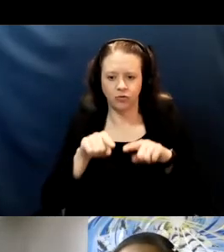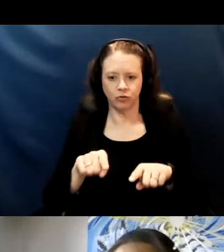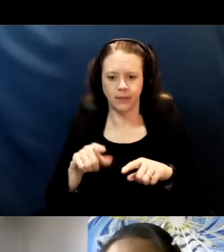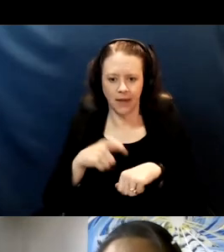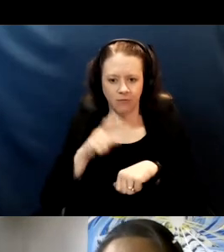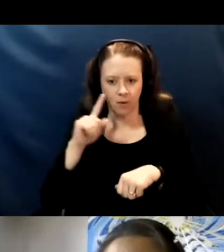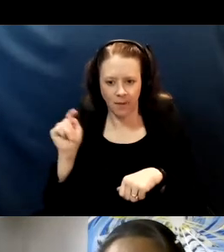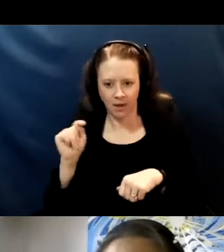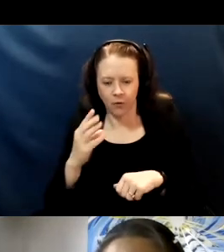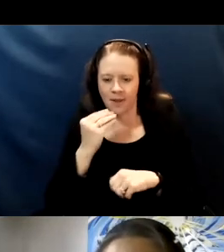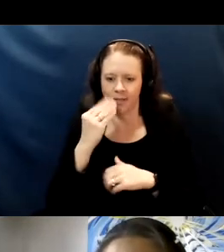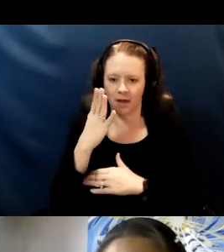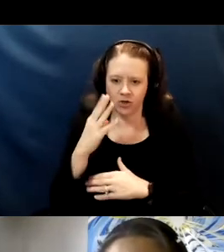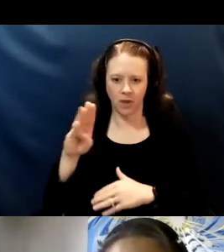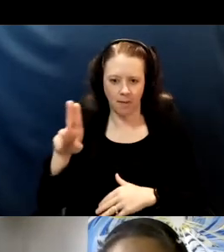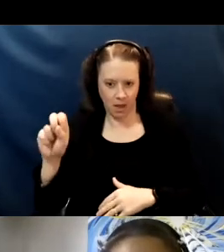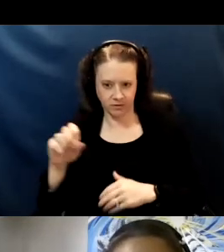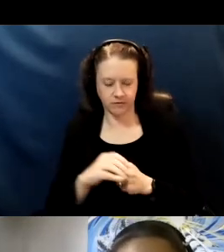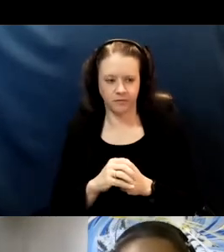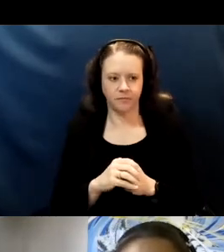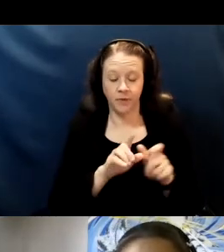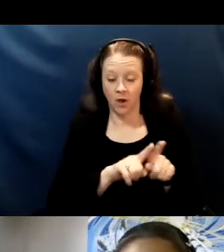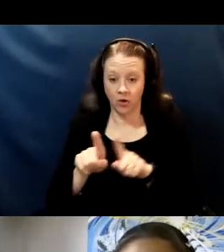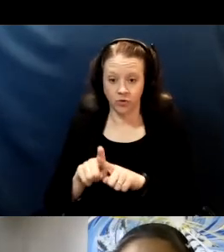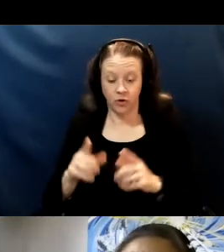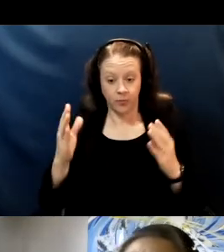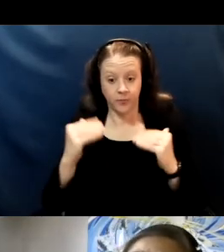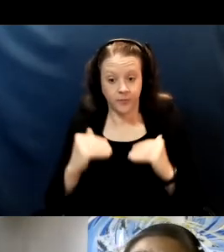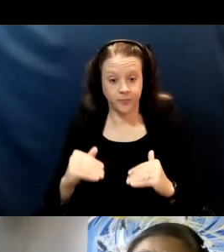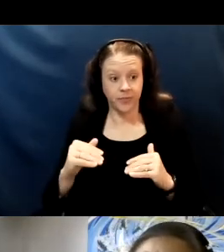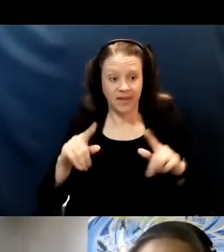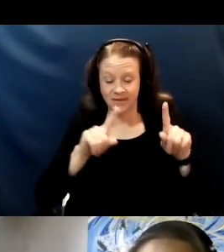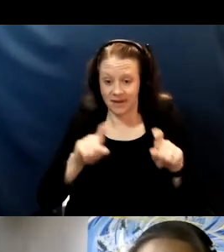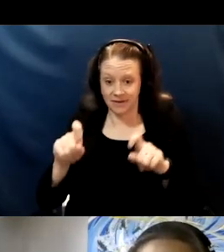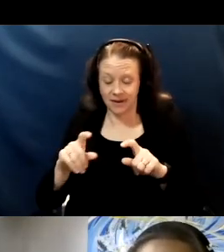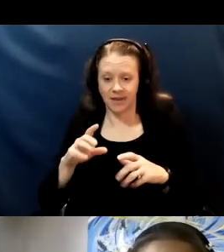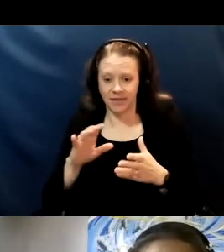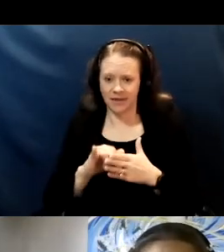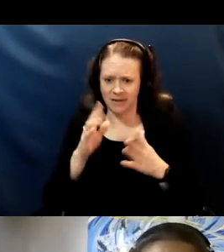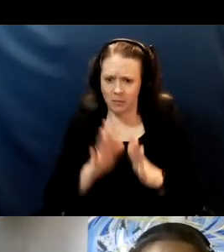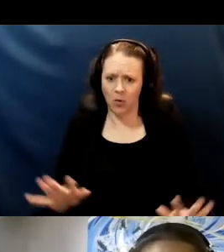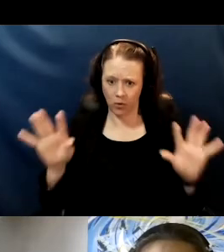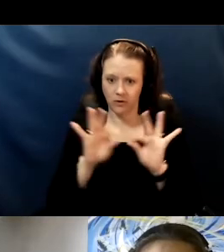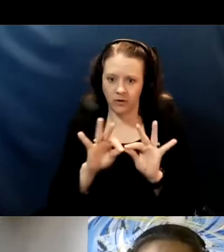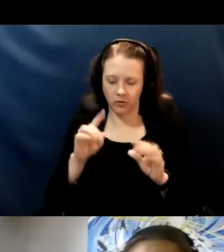Testing plays an important role in managing a pandemic. Sometimes when we get tested if we have symptoms,